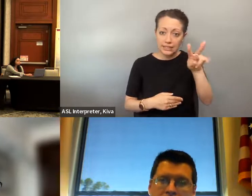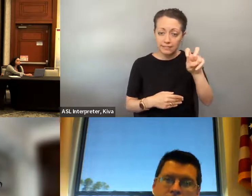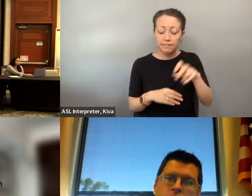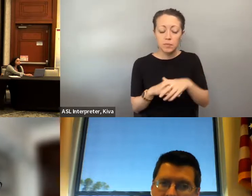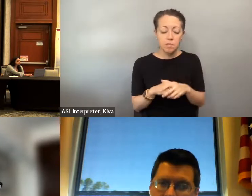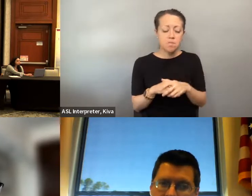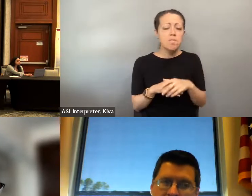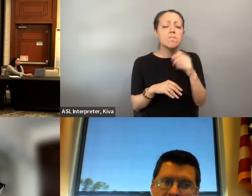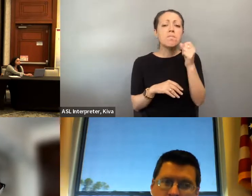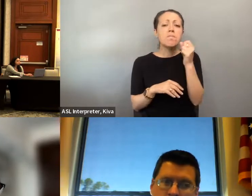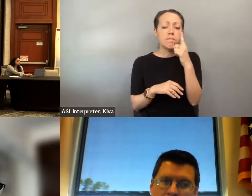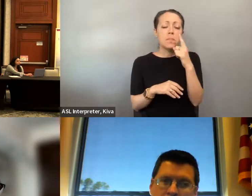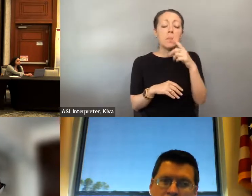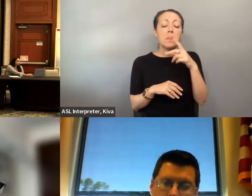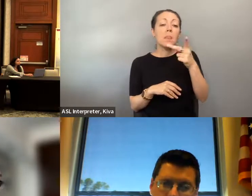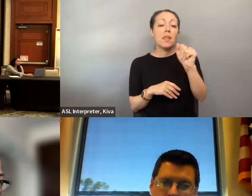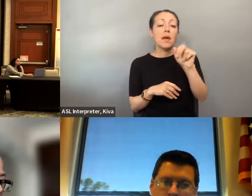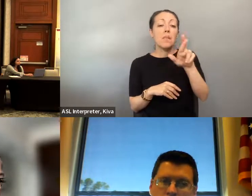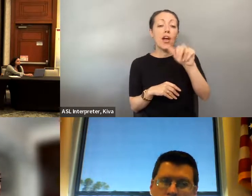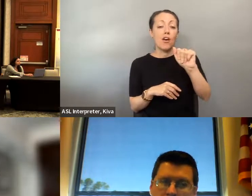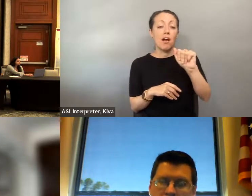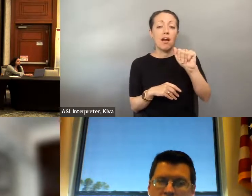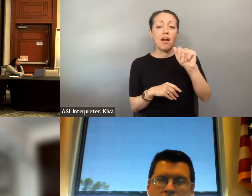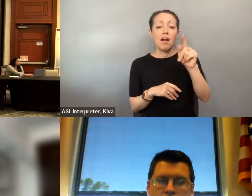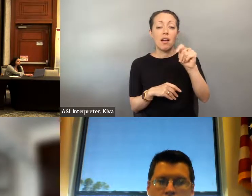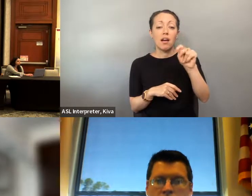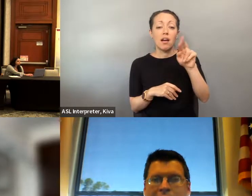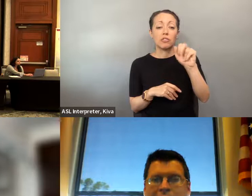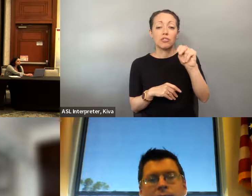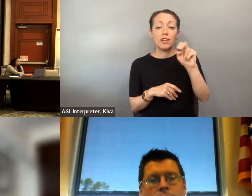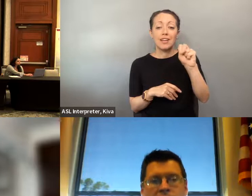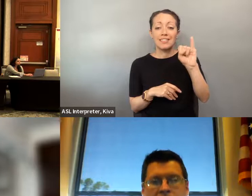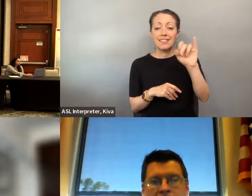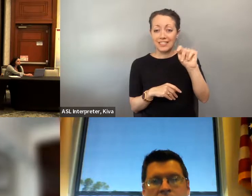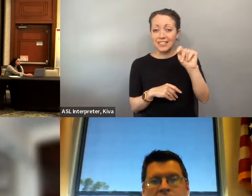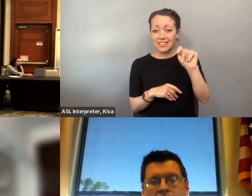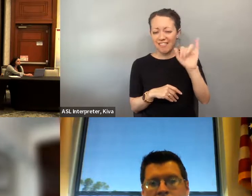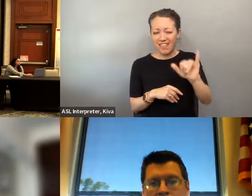to navigate with someone with a physical or develop mental disability. So the ADA took it a step further requiring